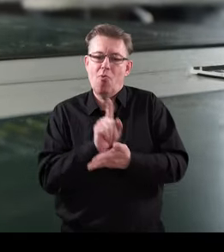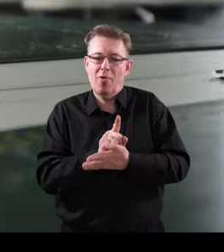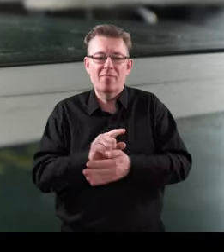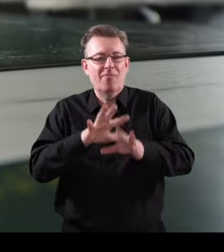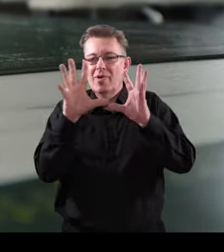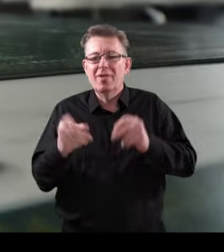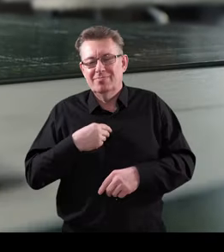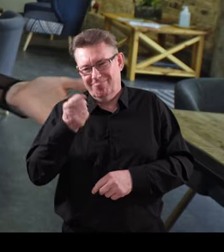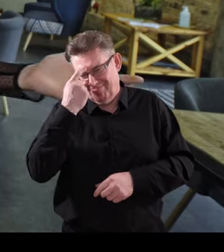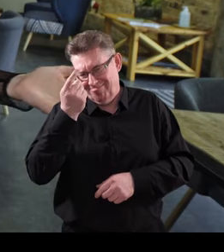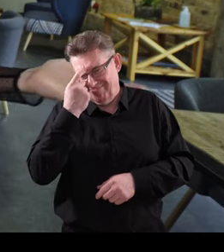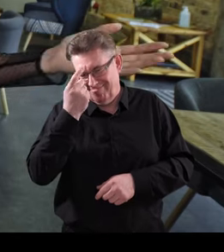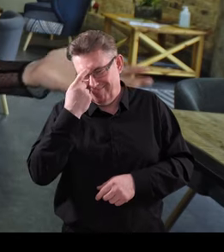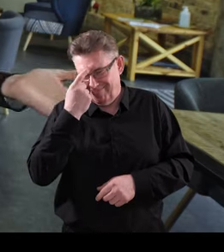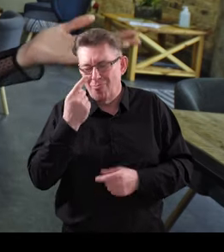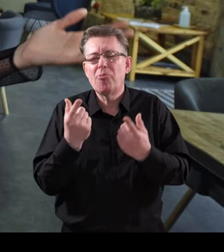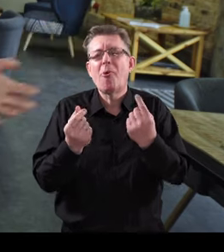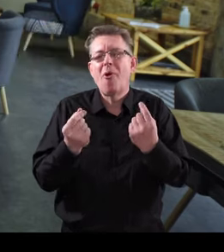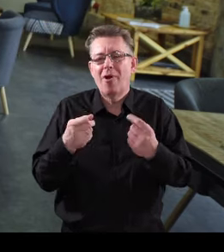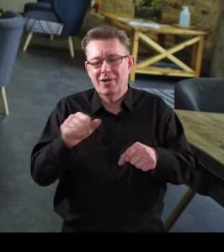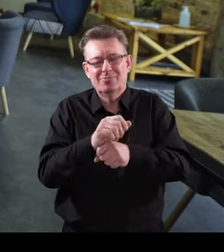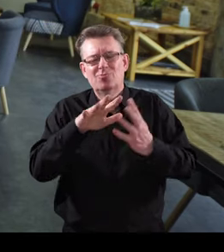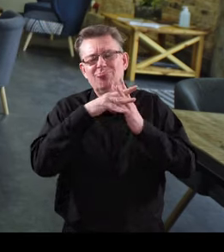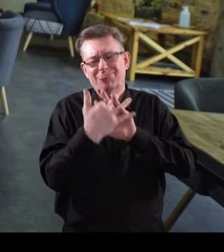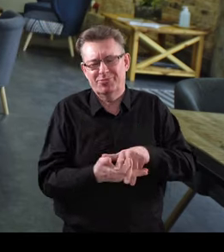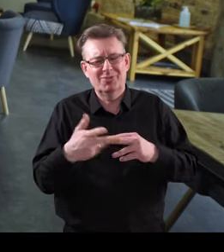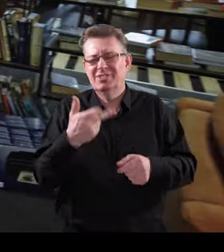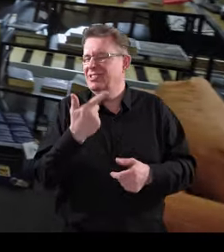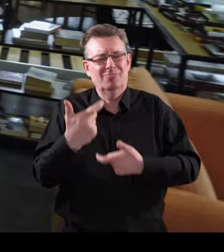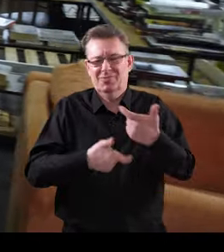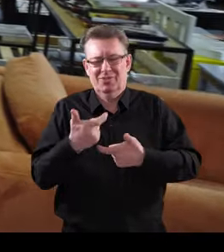We all thought it was nuts! What for? This is such a hovel! Nothing can be done here!